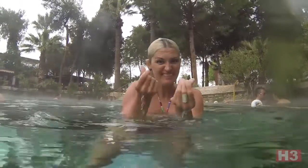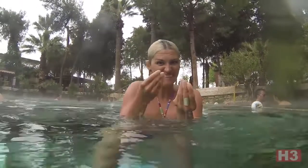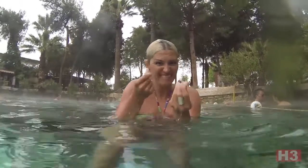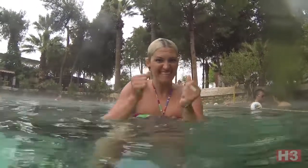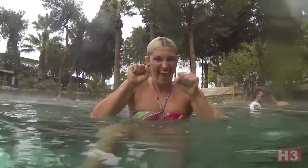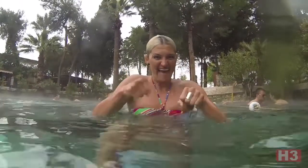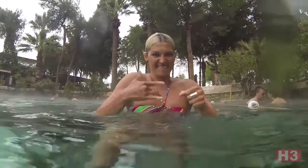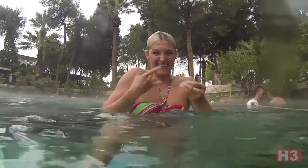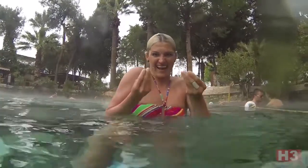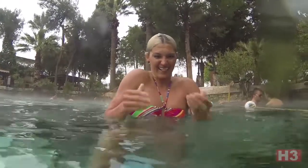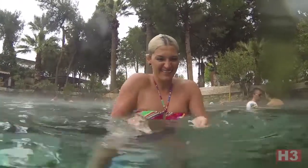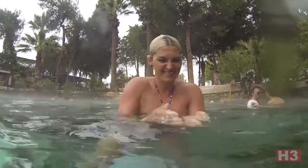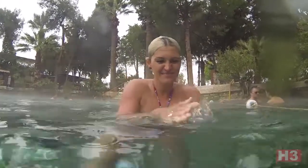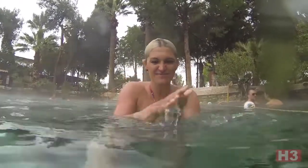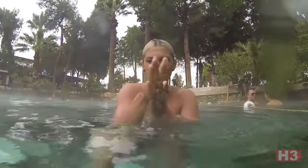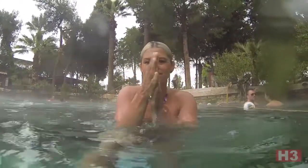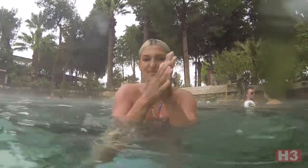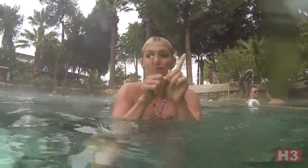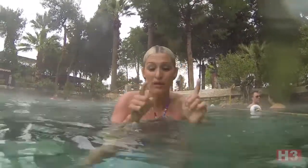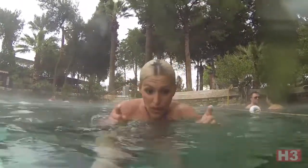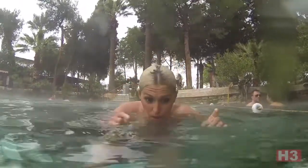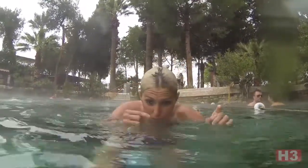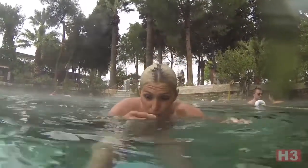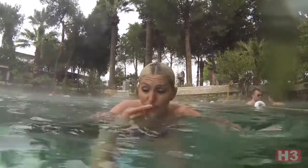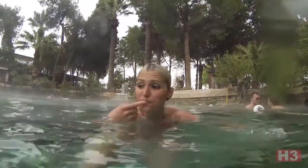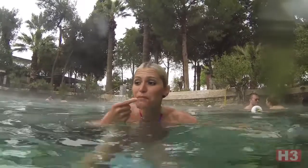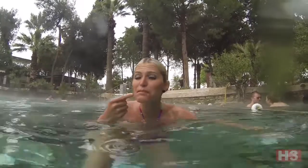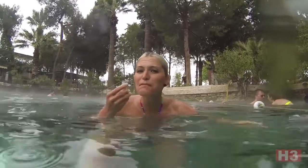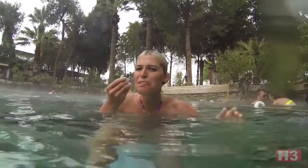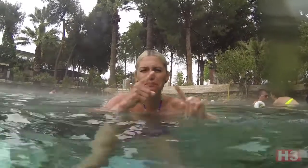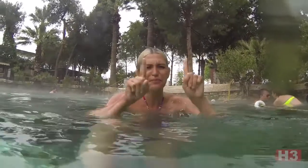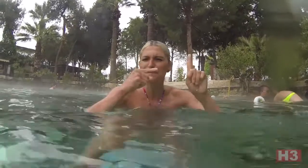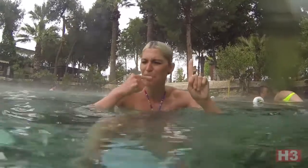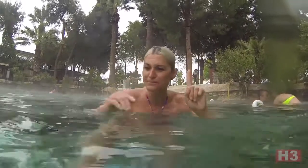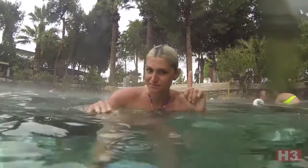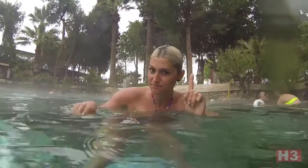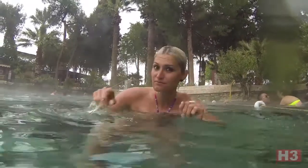You can feel it is different from regular water. It also has a taste.